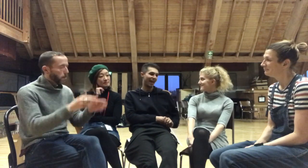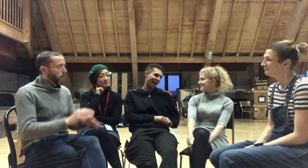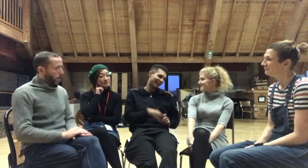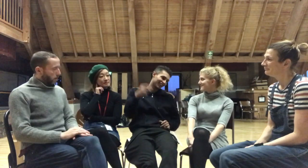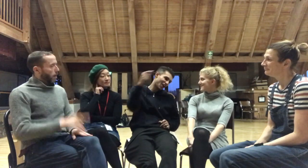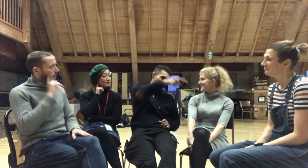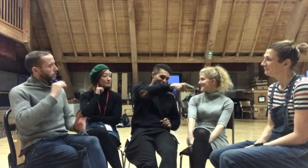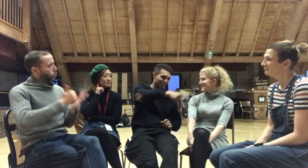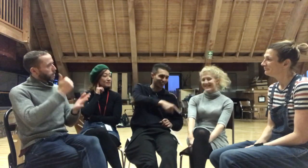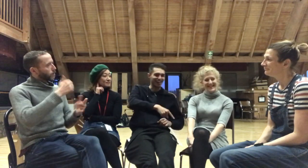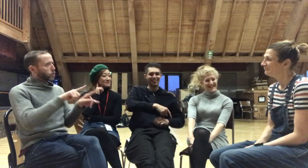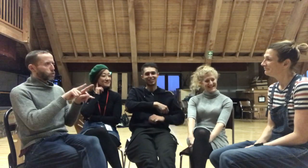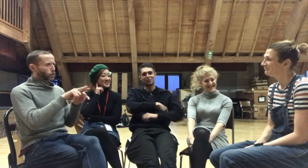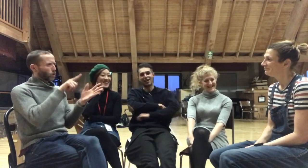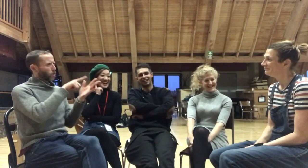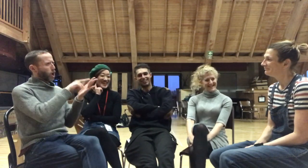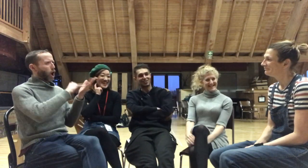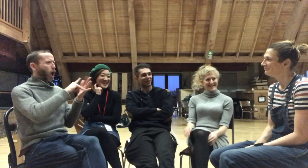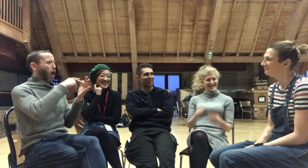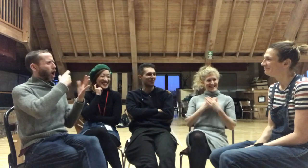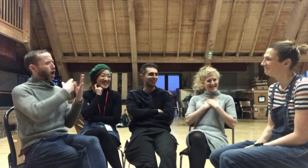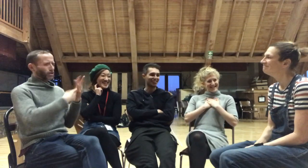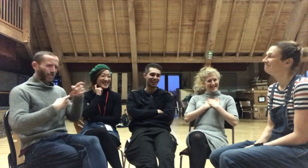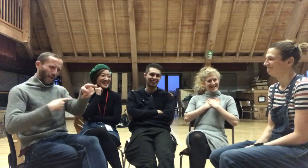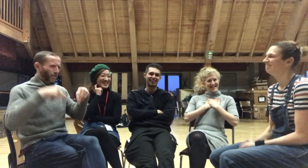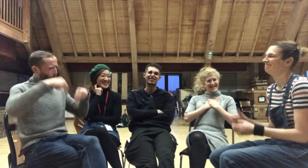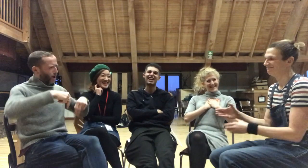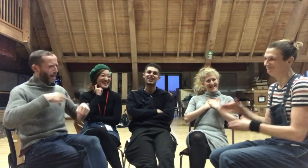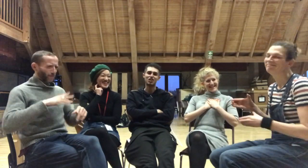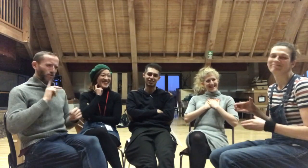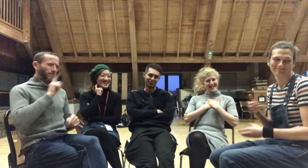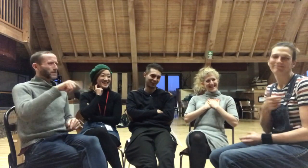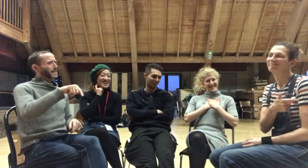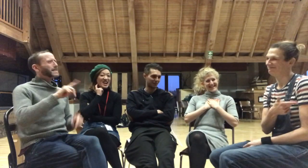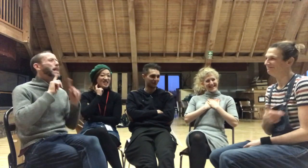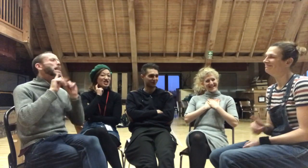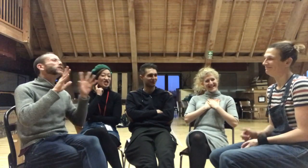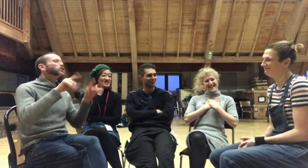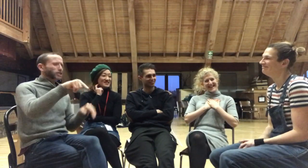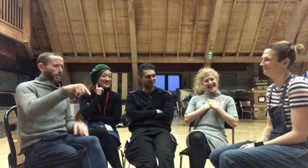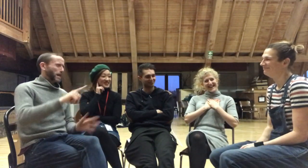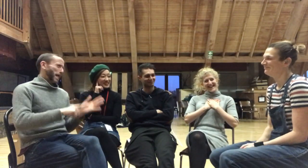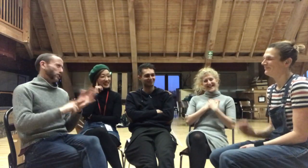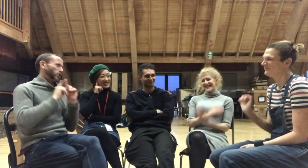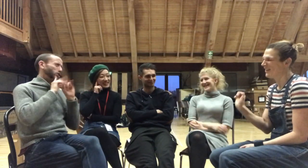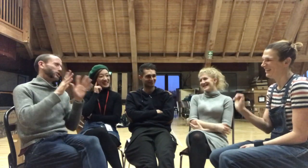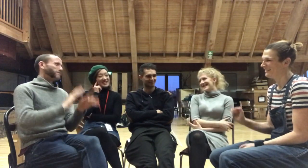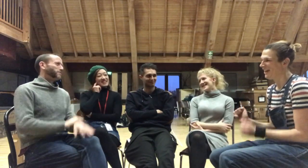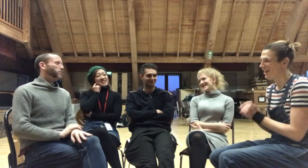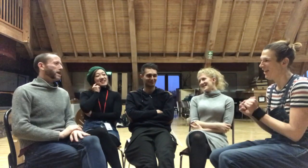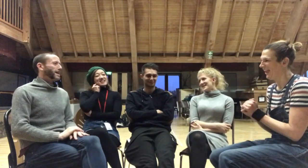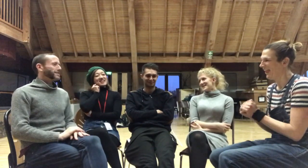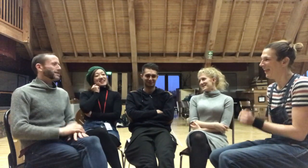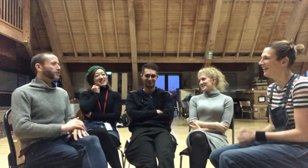AND Oscar as well, gotta get him in there! He is a legend! Oh yes, I agree!